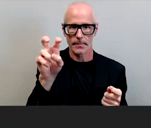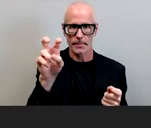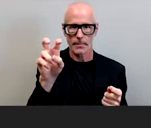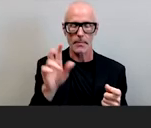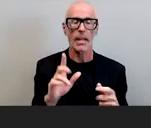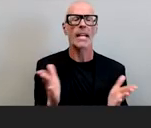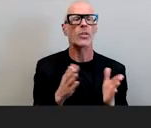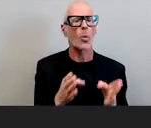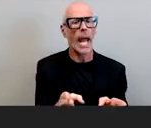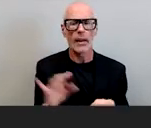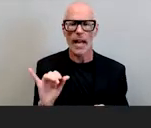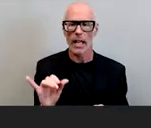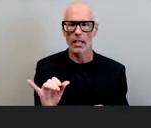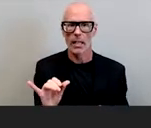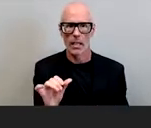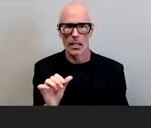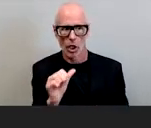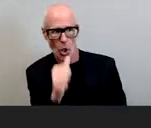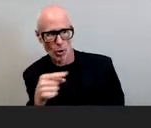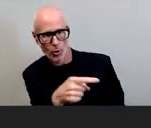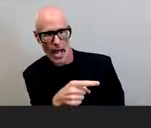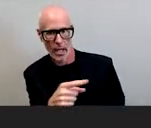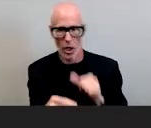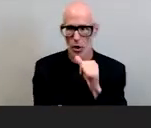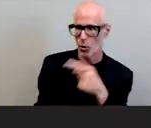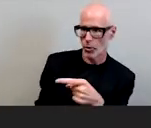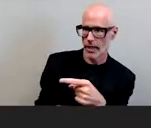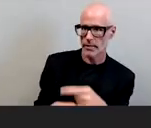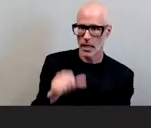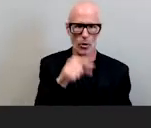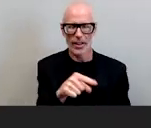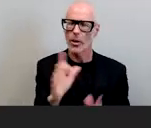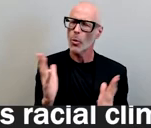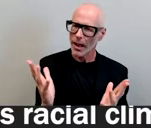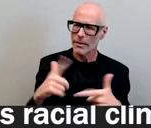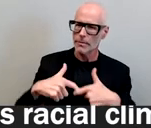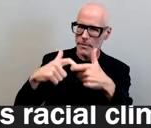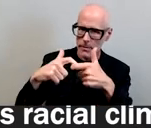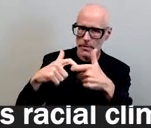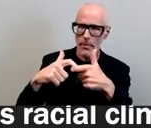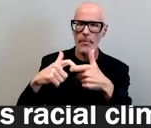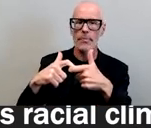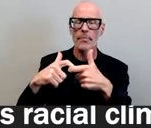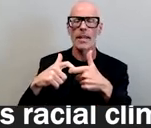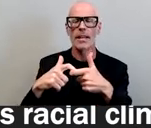way of like saying don't do that right don't do these eight things well look lots of well-intended